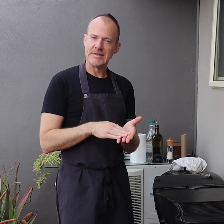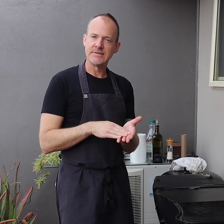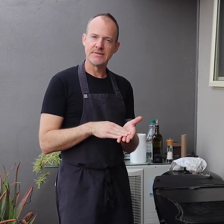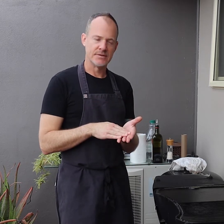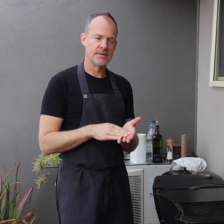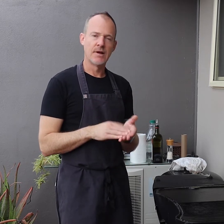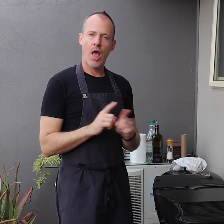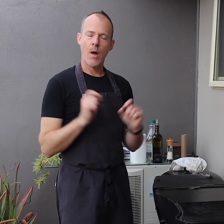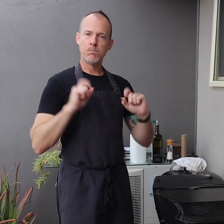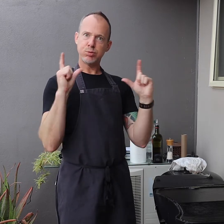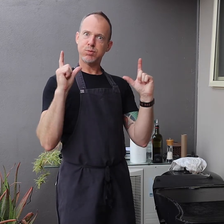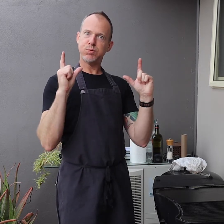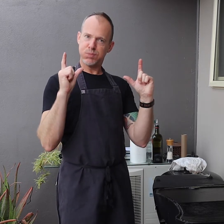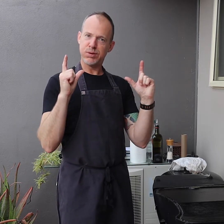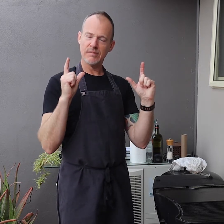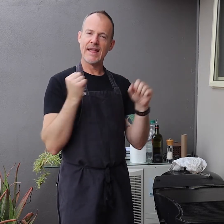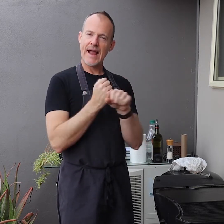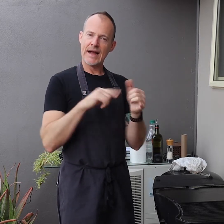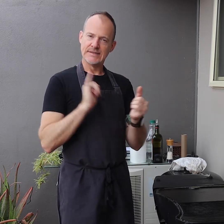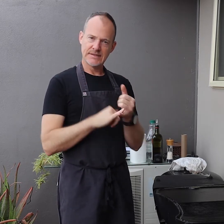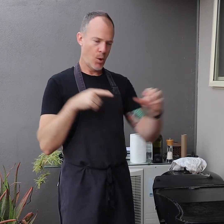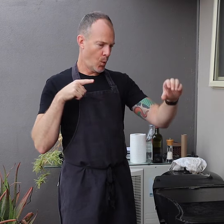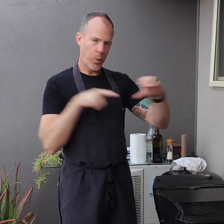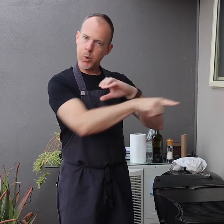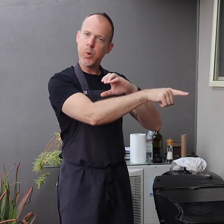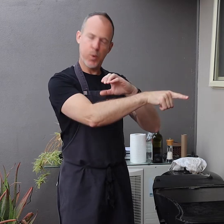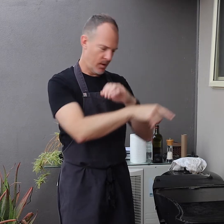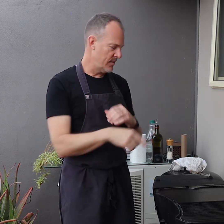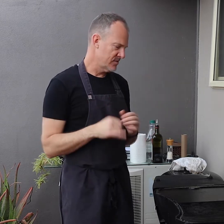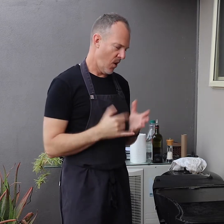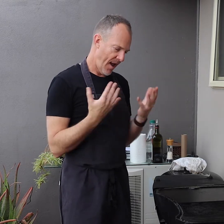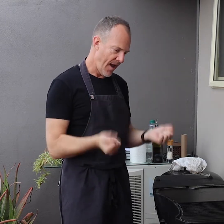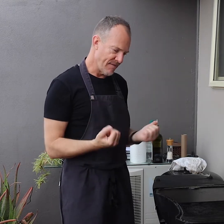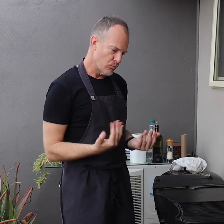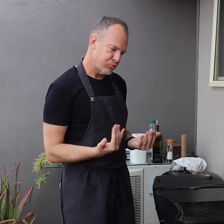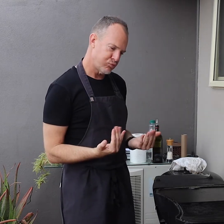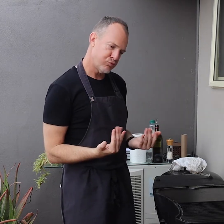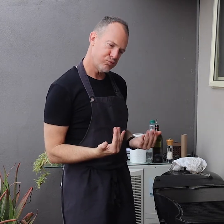It's like it's now awake. The gas is flowing through well.